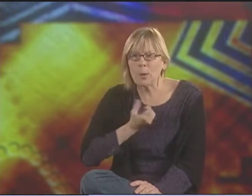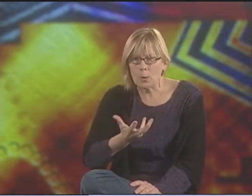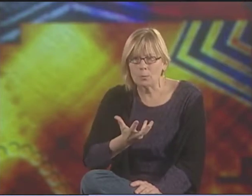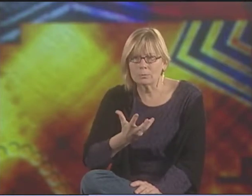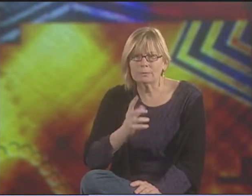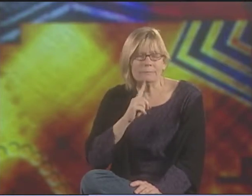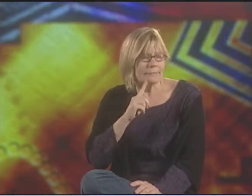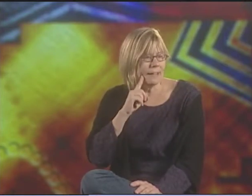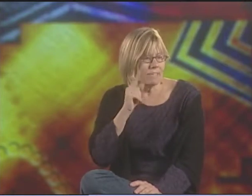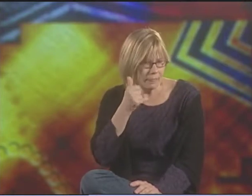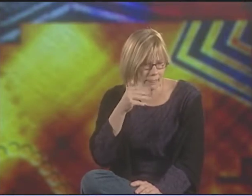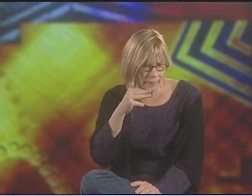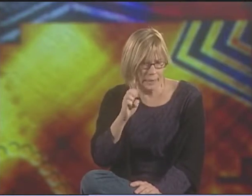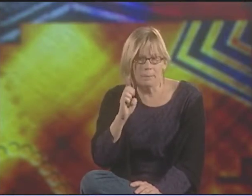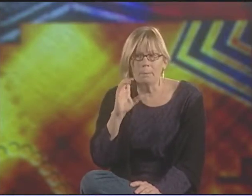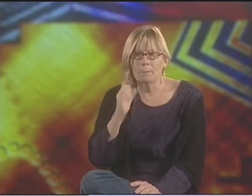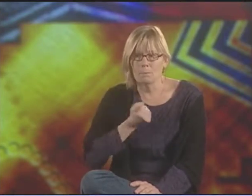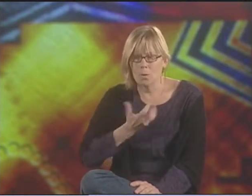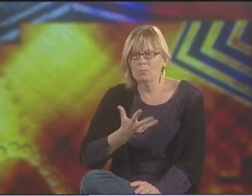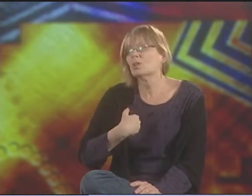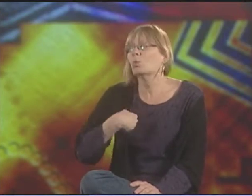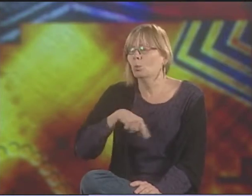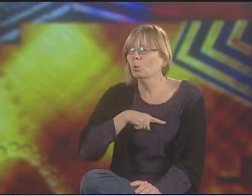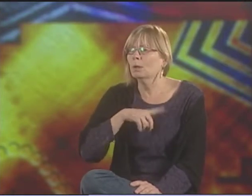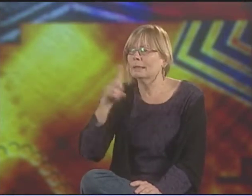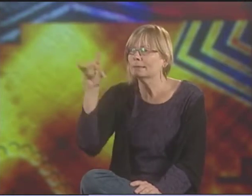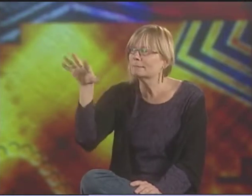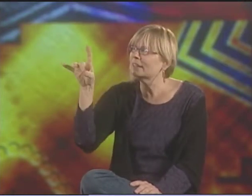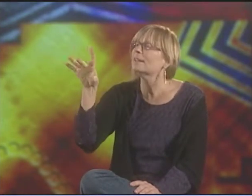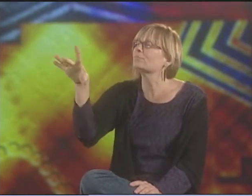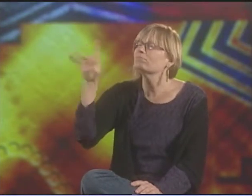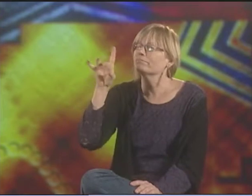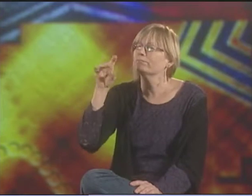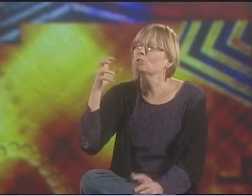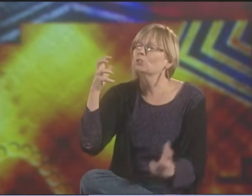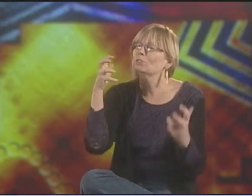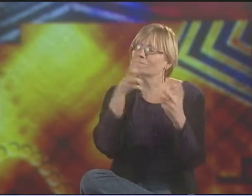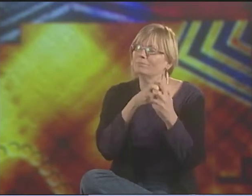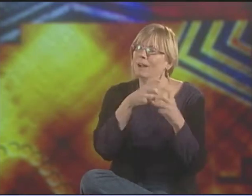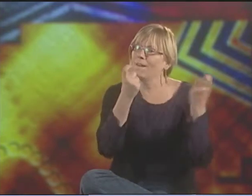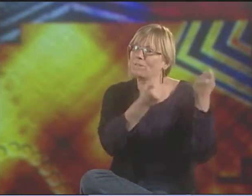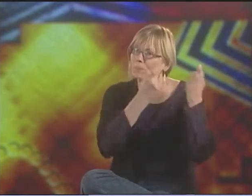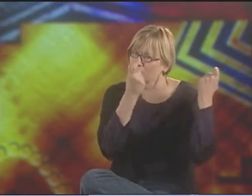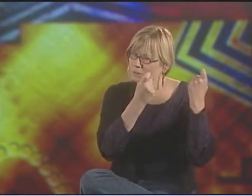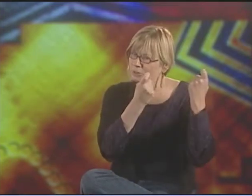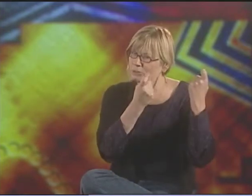MANY OF THE POEMS MAY NOT SEEM TO BE ABOUT THE DEAF EXPERIENCE, THE THEME DOESN'T LOOK LIKE IT,